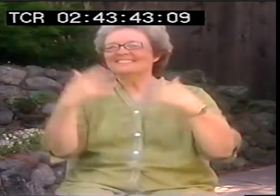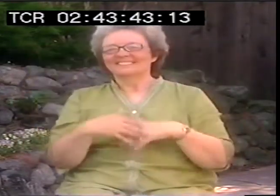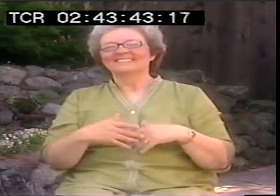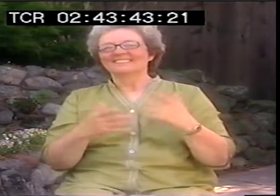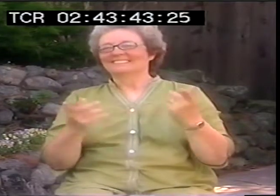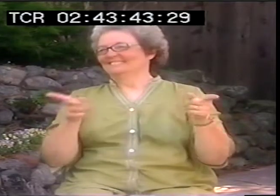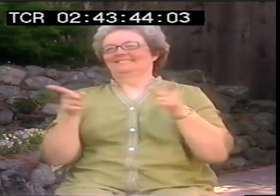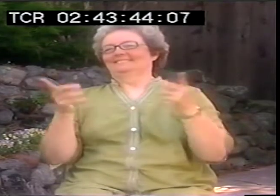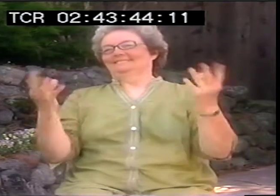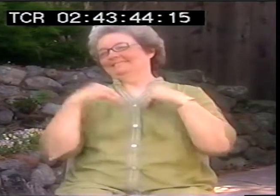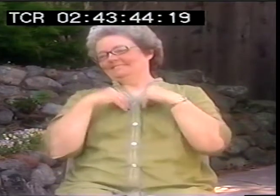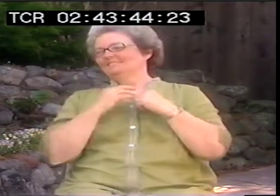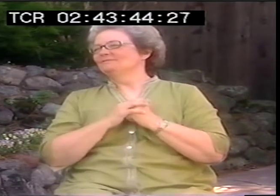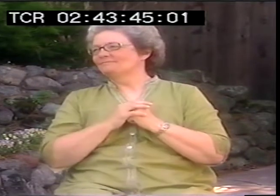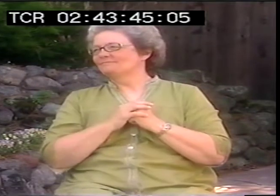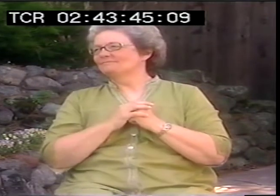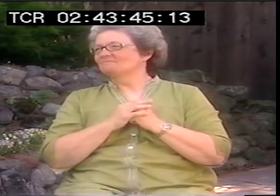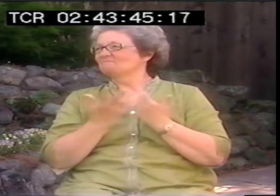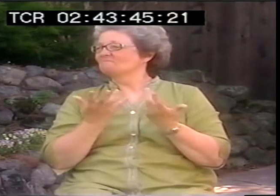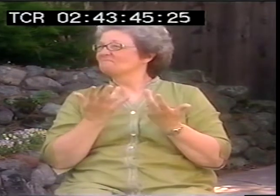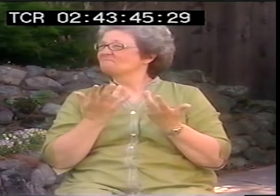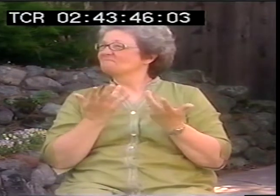I got both of those influences within me, I think.